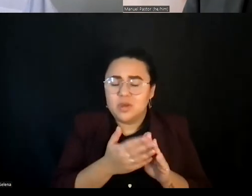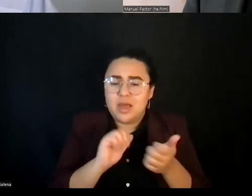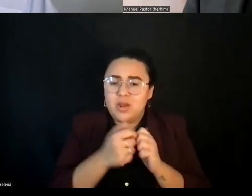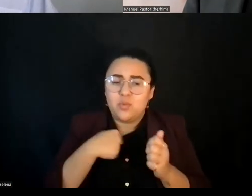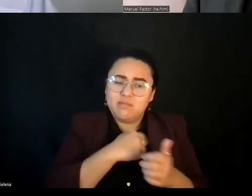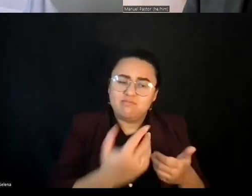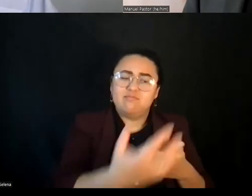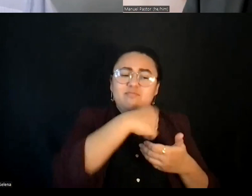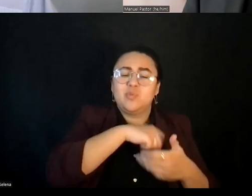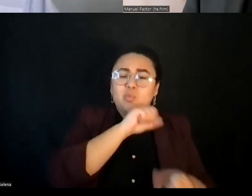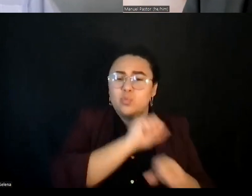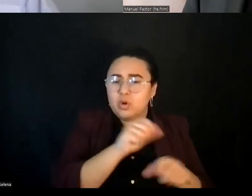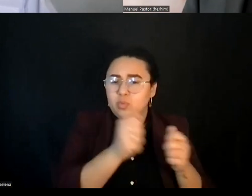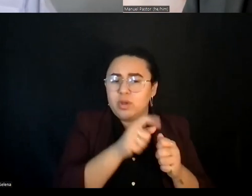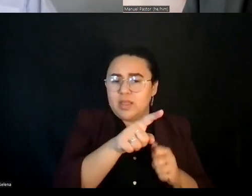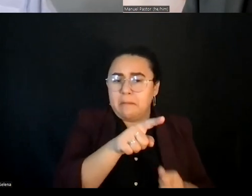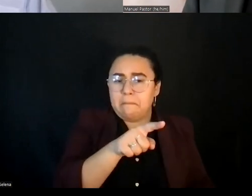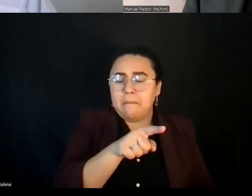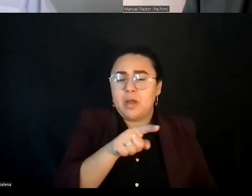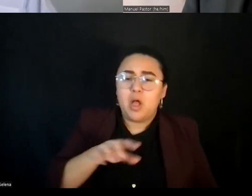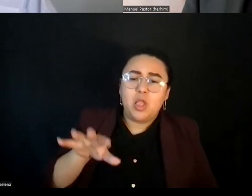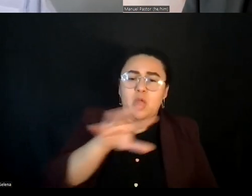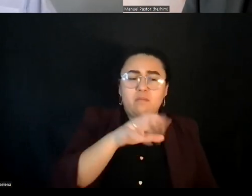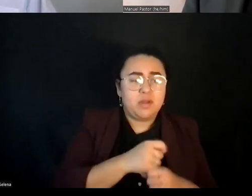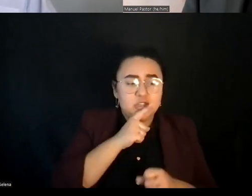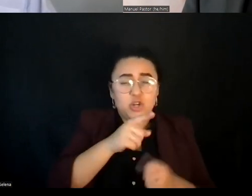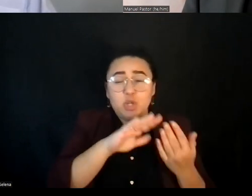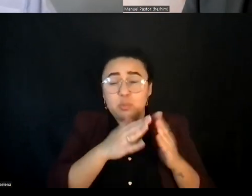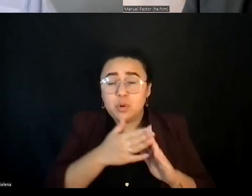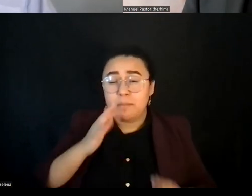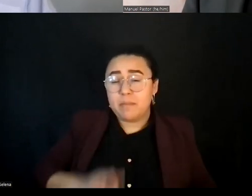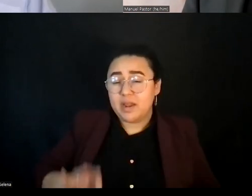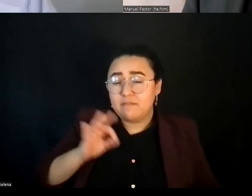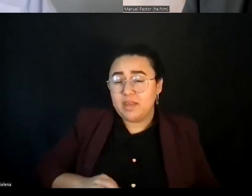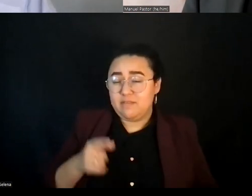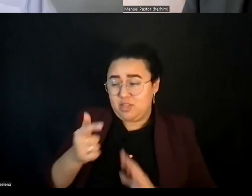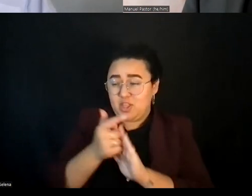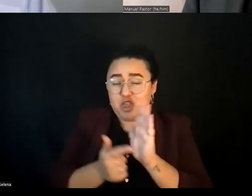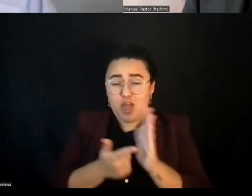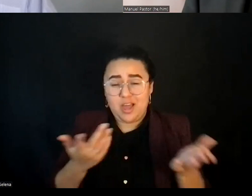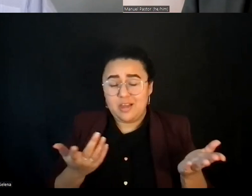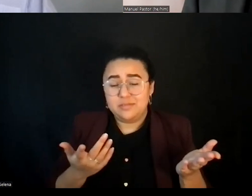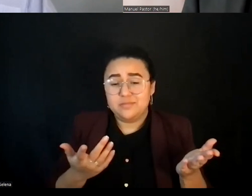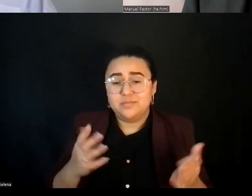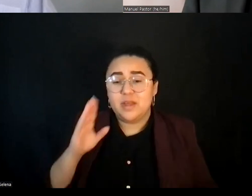country to make sure that they benefit from this important legislation ? And yes, I know that it's not perfect.